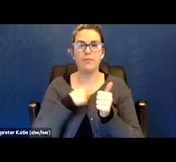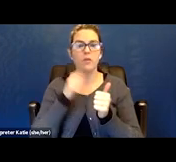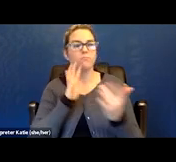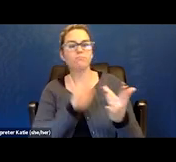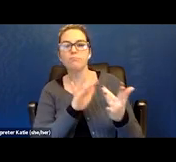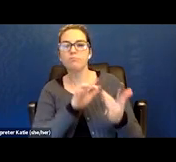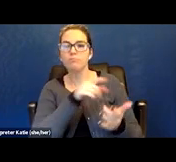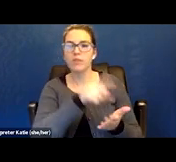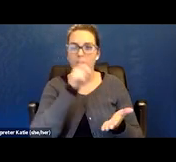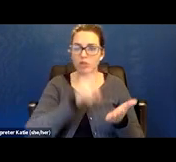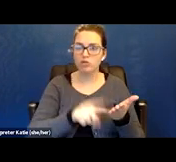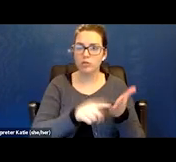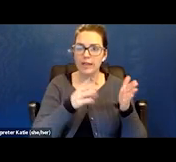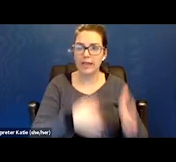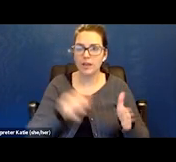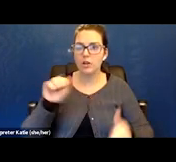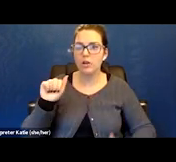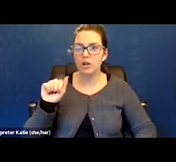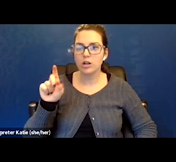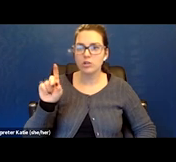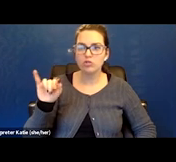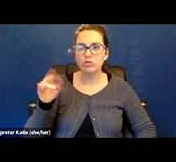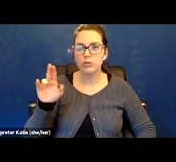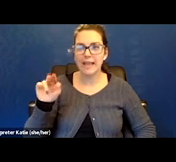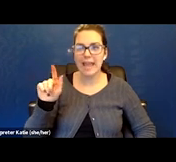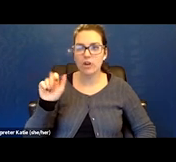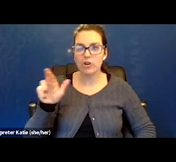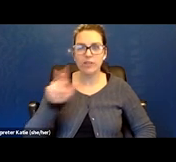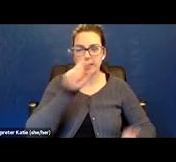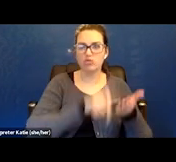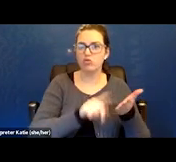and asked if there was anything I could assist with, any records that were still needed